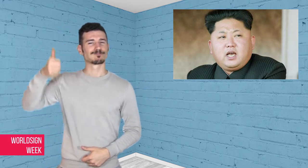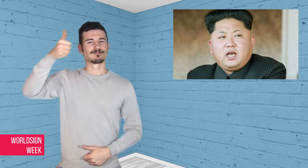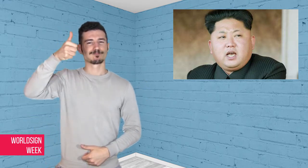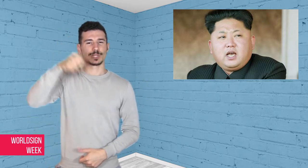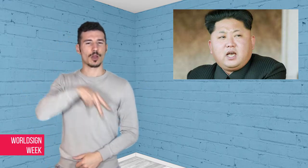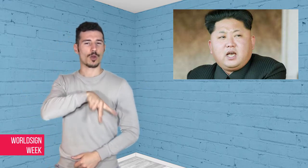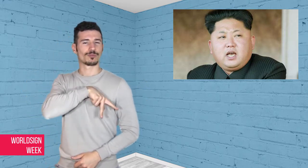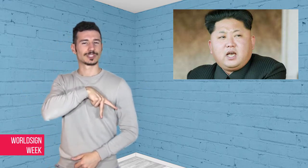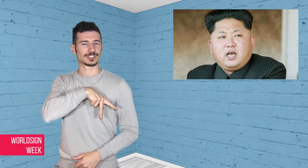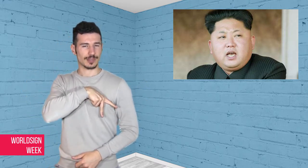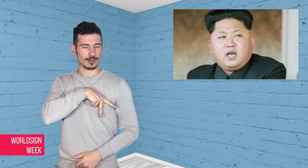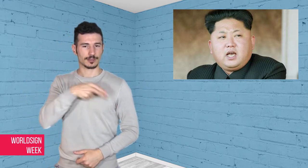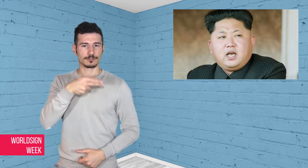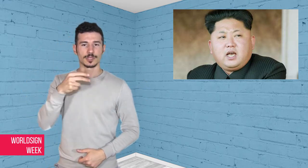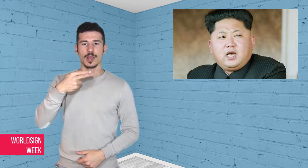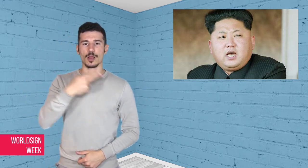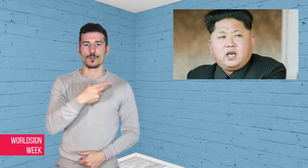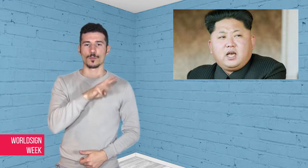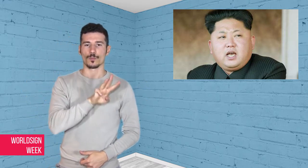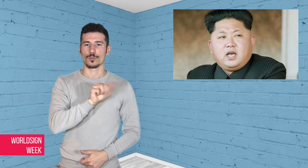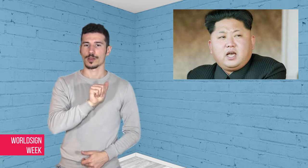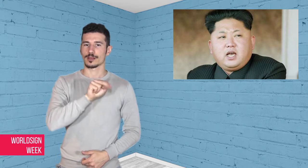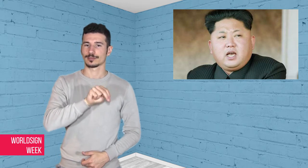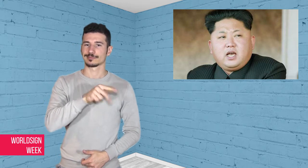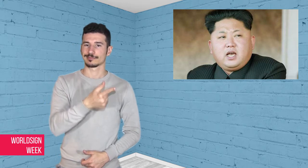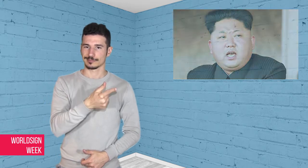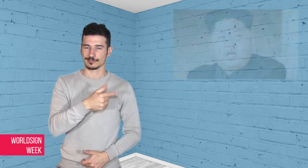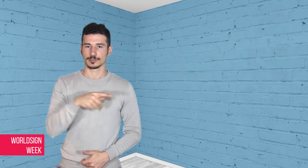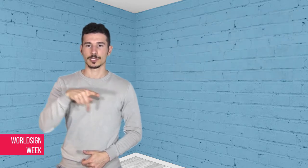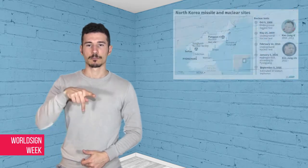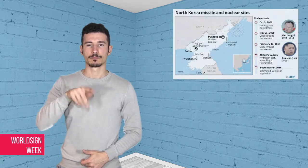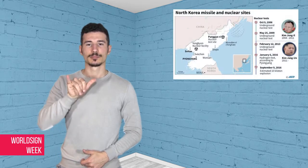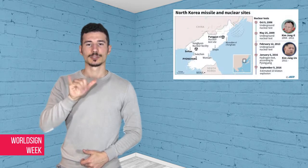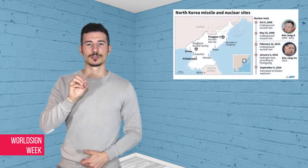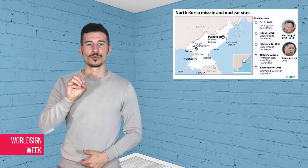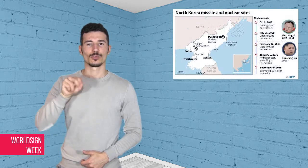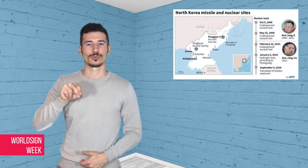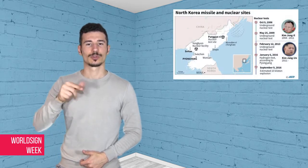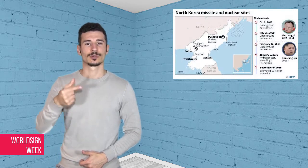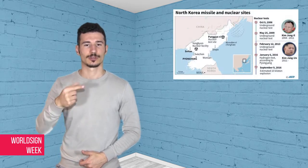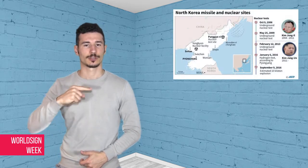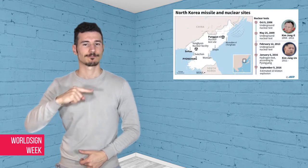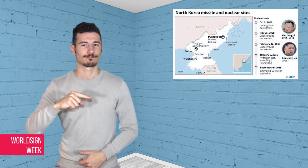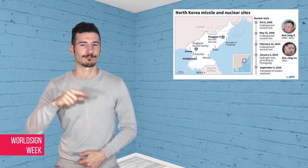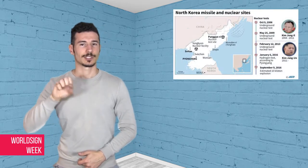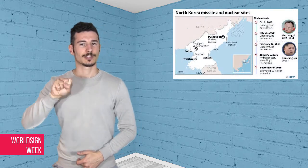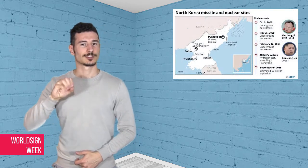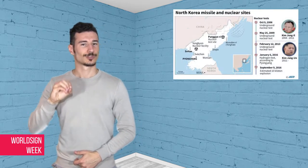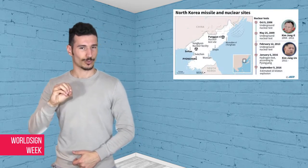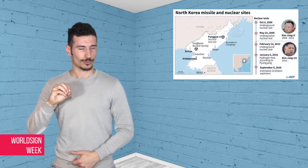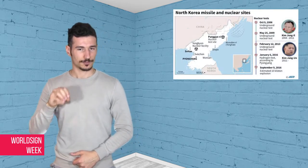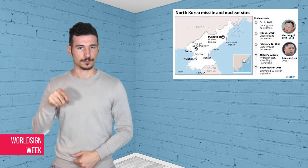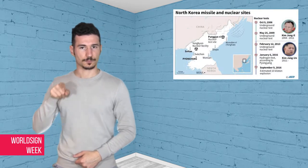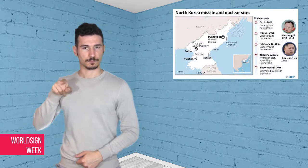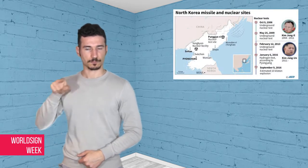aircraft carrier ship towards the Korean Peninsula. One of North Korea’s